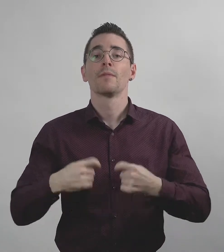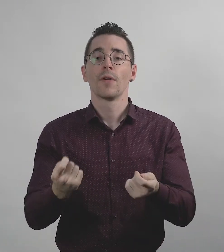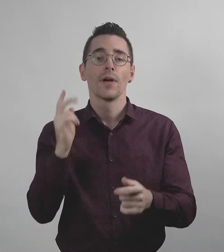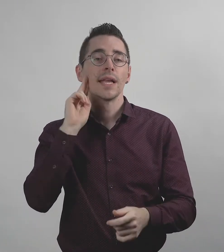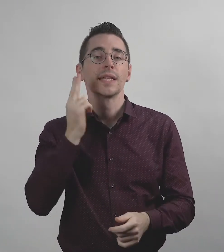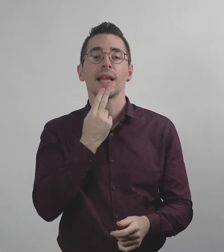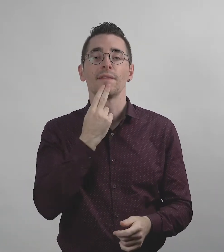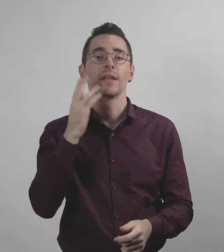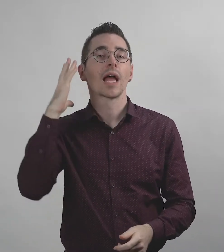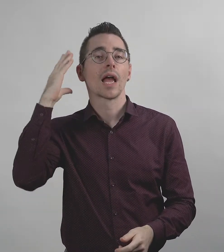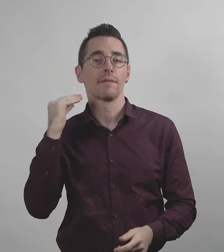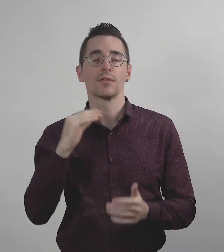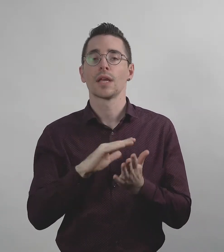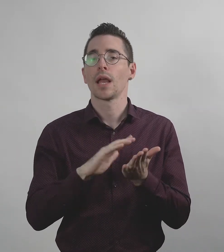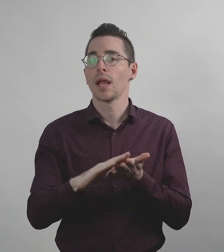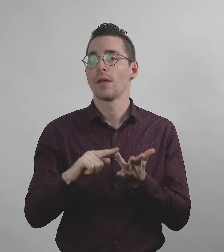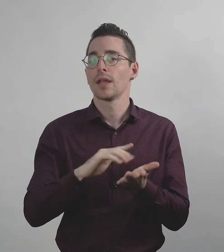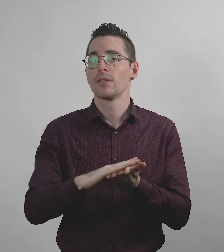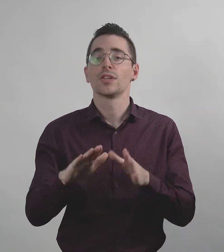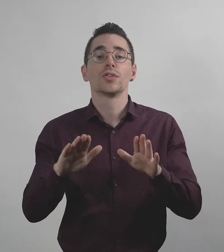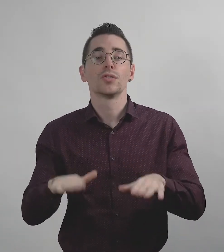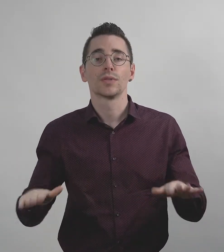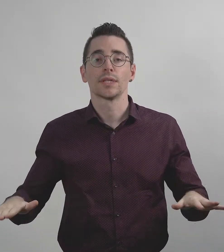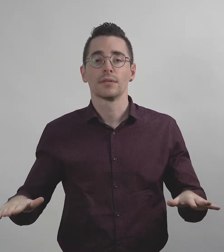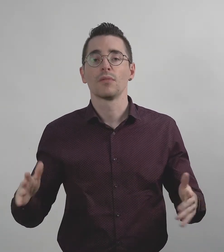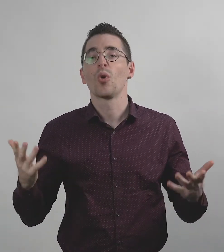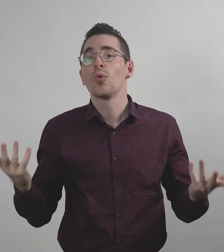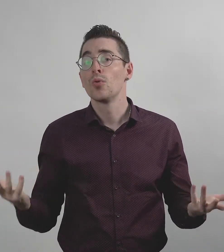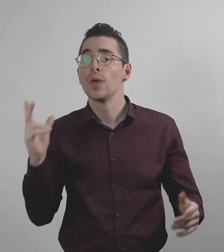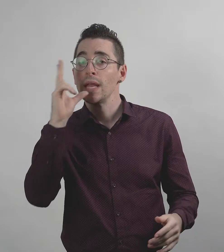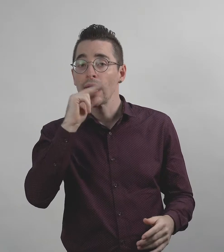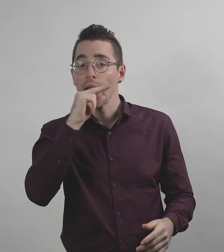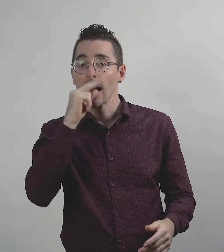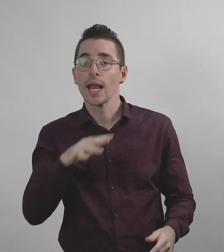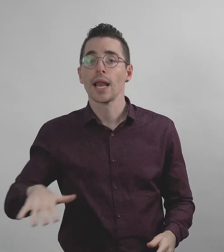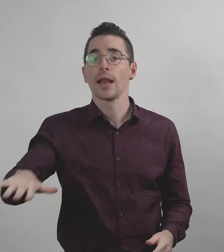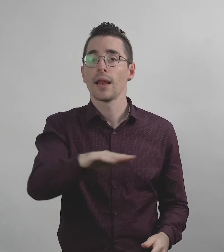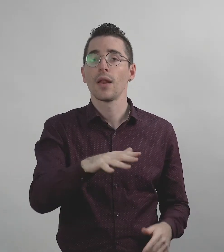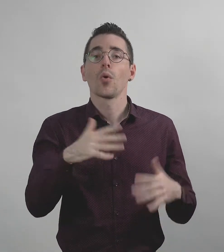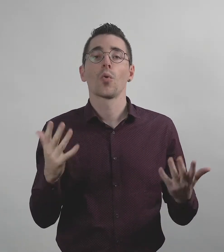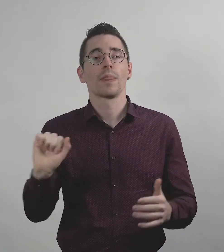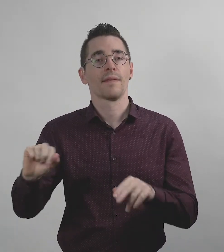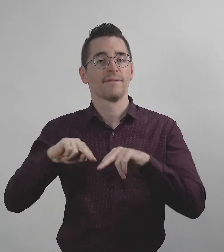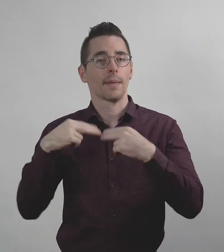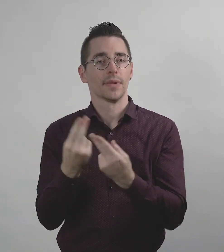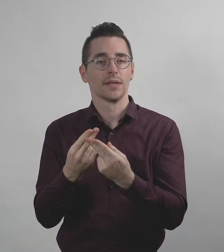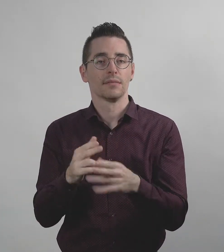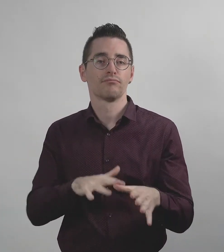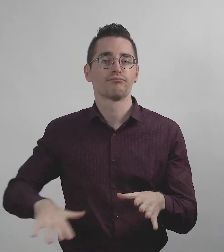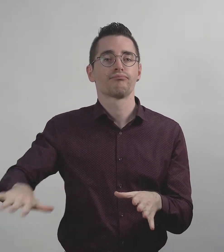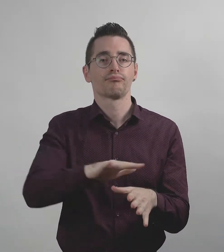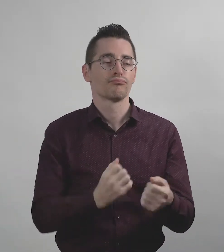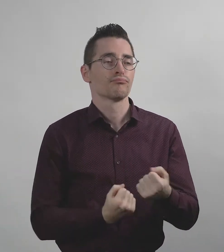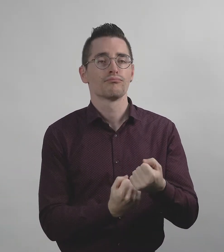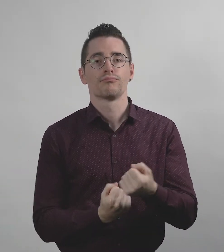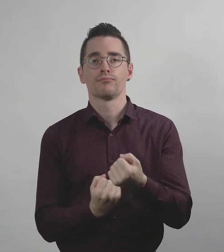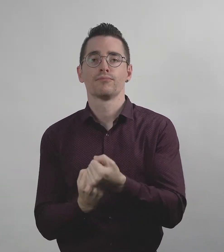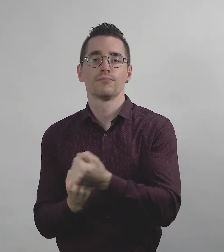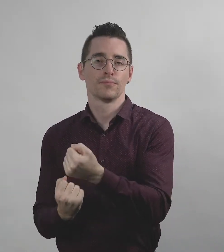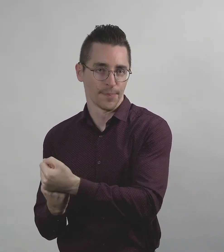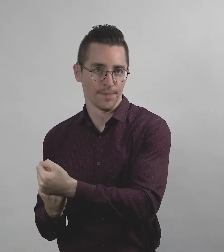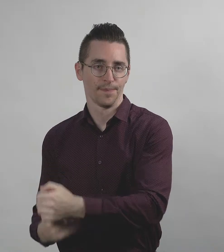DCA provides support to deaf and hard of hearing children, young people and their families.